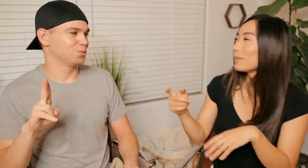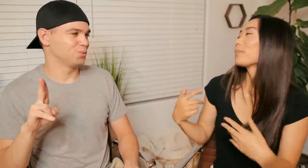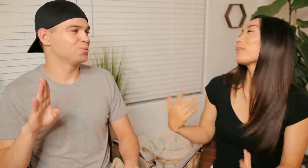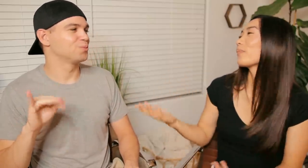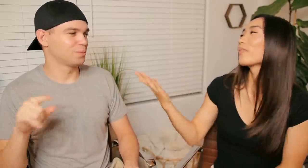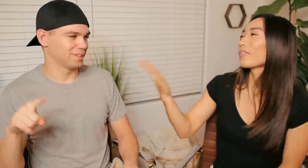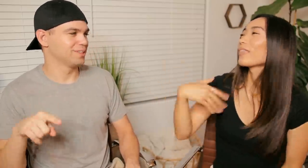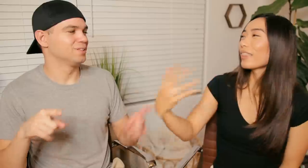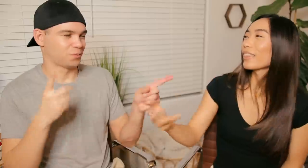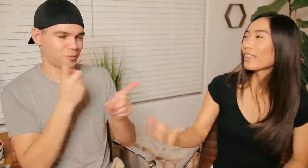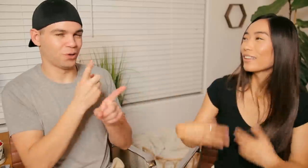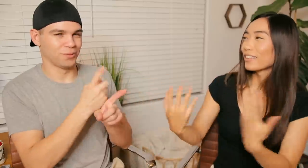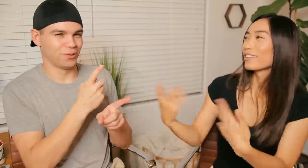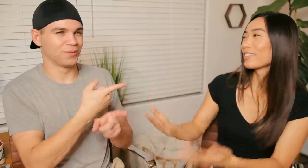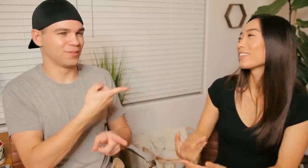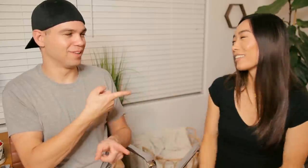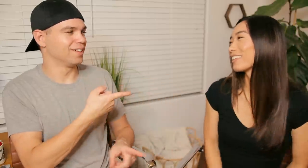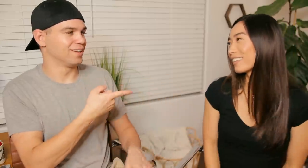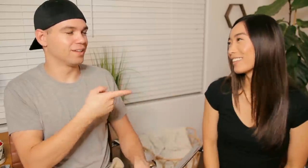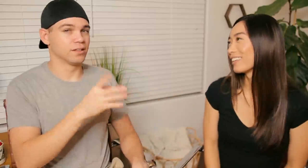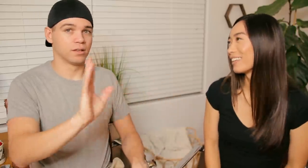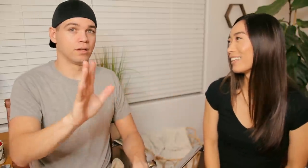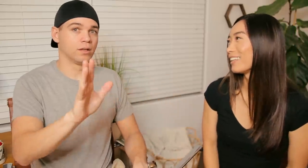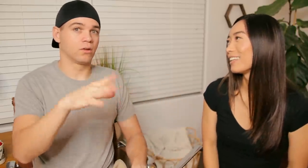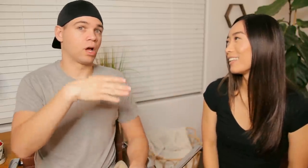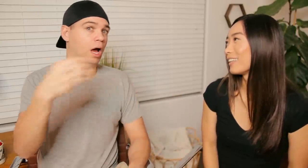R: (T-r-u b-i-z) Right right right